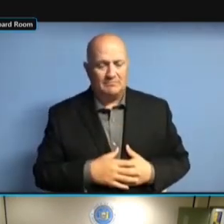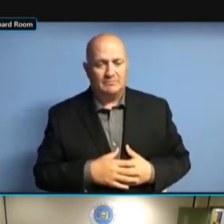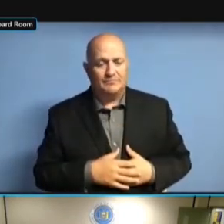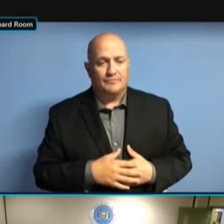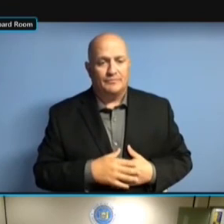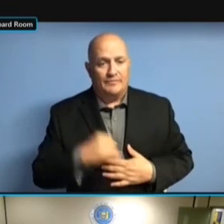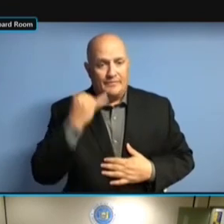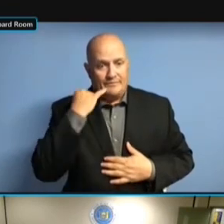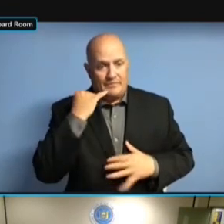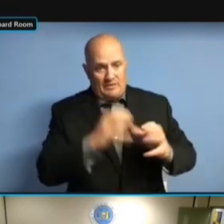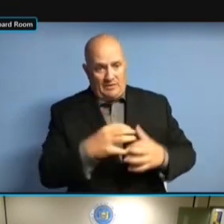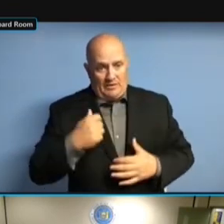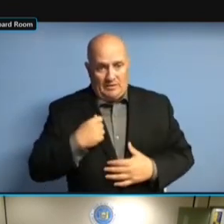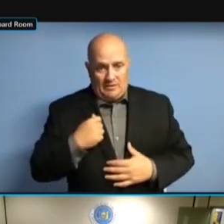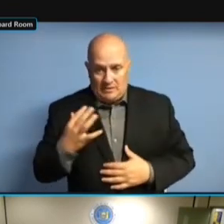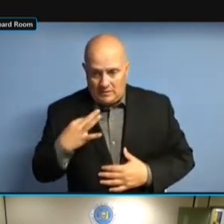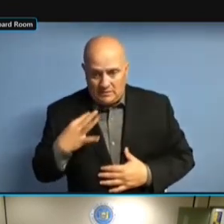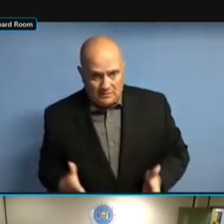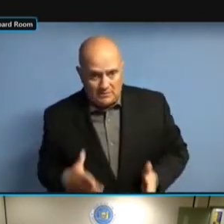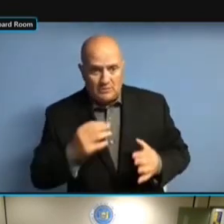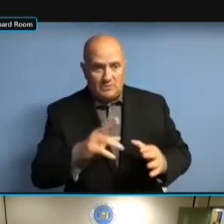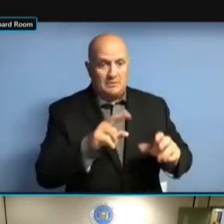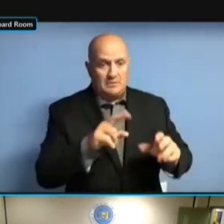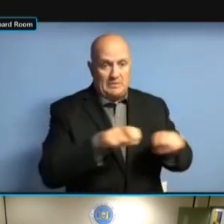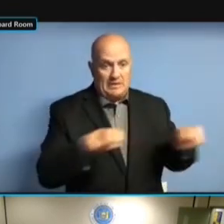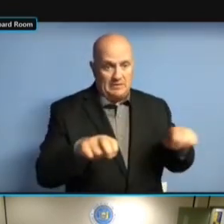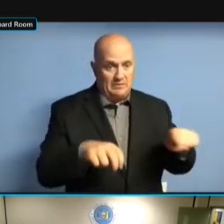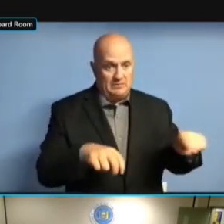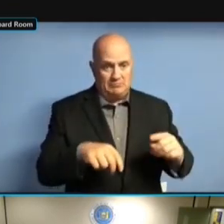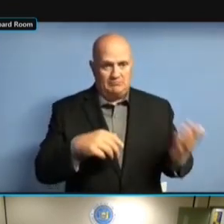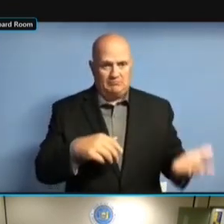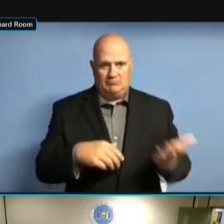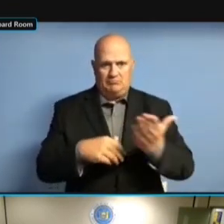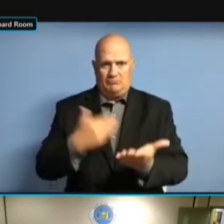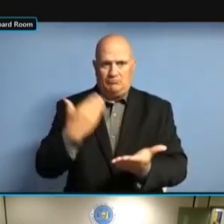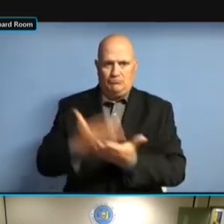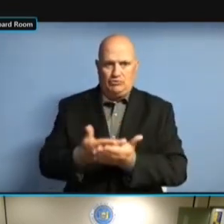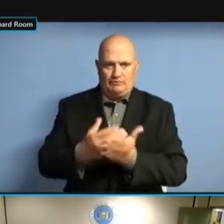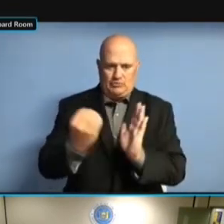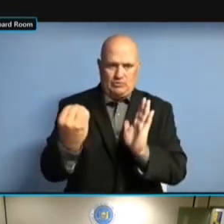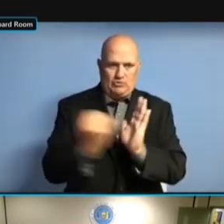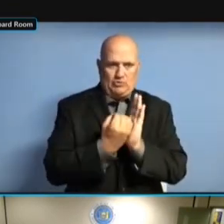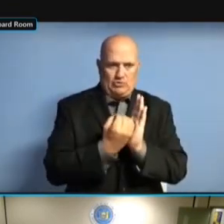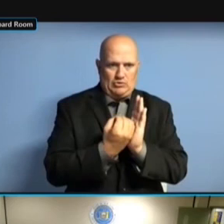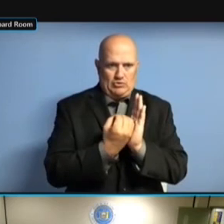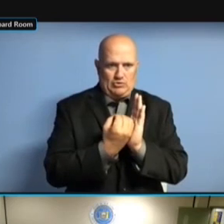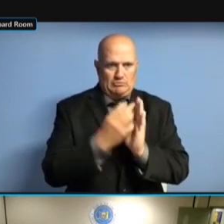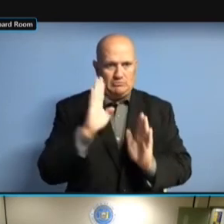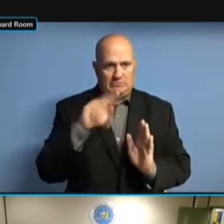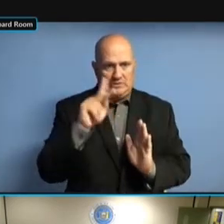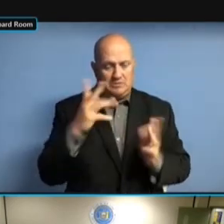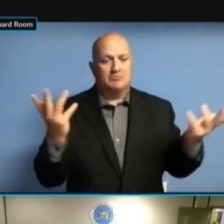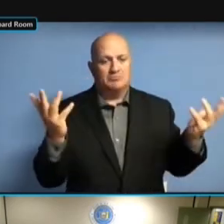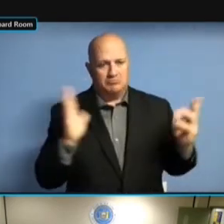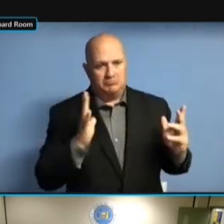COMMITTEE, AND YOU CAN SHOW ME YOU'VE GOT A ZERO BALANCE, COMMITTEE, AND YOU CAN SHOW ME YOU'VE GOT A ZERO BALANCE, OKAY, YOU'VE GOT A ZERO BALANCE, OKAY, YOU'VE GOT A ZERO BALANCE, OKAY, FINE, YOU'VE GOT A ZERO BALANCE, OKAY, FINE, WE'LL YOU'VE GOT A ZERO BALANCE, OKAY, FINE, WE'LL ADMINISTRATIVELY FINE, WE'LL ADMINISTRATIVELY FINE, WE'LL ADMINISTRATIVELY CLOSE FINE, WE'LL ADMINISTRATIVELY CLOSE IT. CLOSE IT. CLOSE IT. BUT CLOSE IT. BUT EVEN CLOSE IT. BUT EVEN IF CLOSE IT. BUT EVEN IF YOU'VE CLOSE IT. BUT EVEN IF YOU'VE GOT CLOSE IT. BUT EVEN IF YOU'VE GOT A BUT EVEN IF YOU'VE GOT A BUT EVEN IF YOU'VE GOT A NEGATIVE